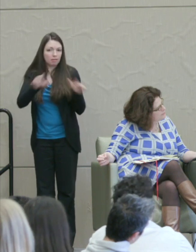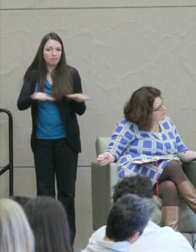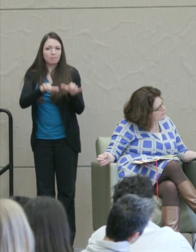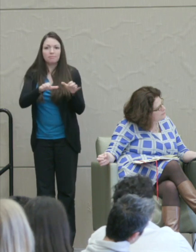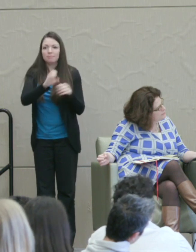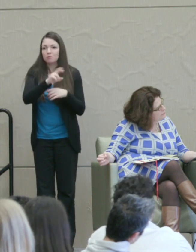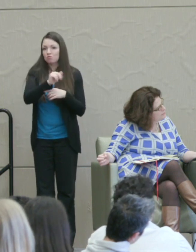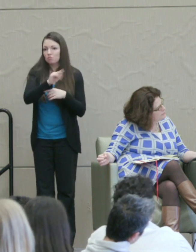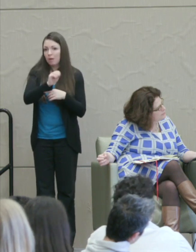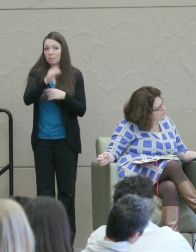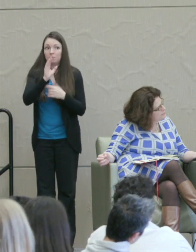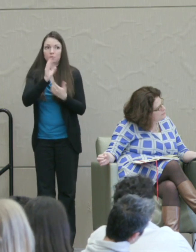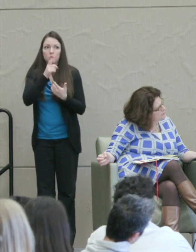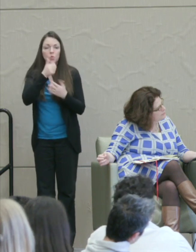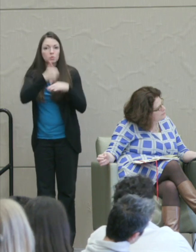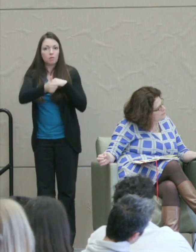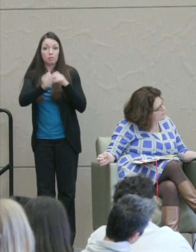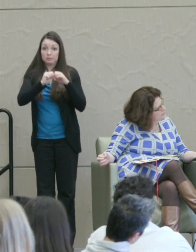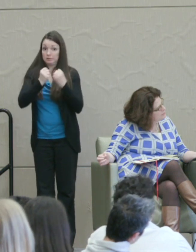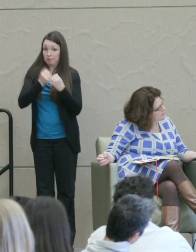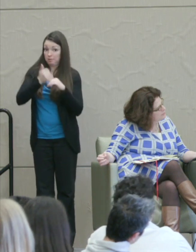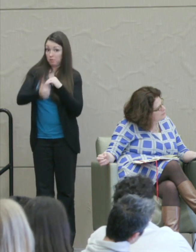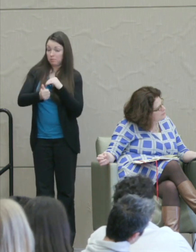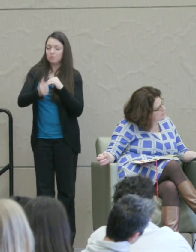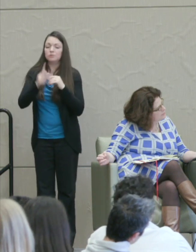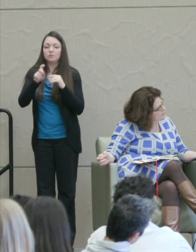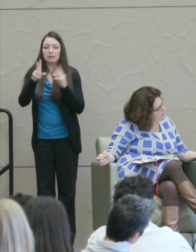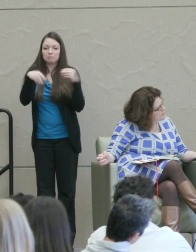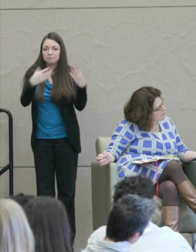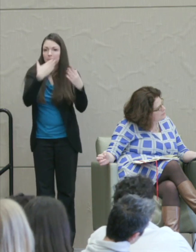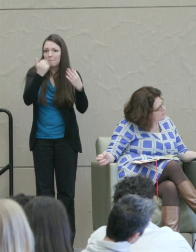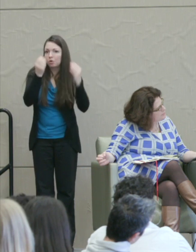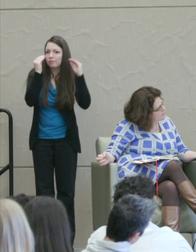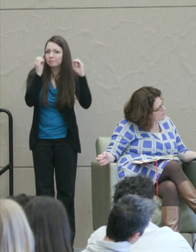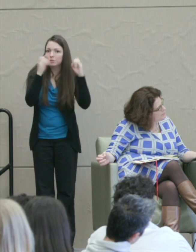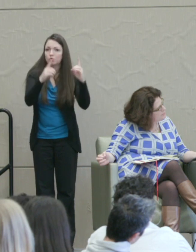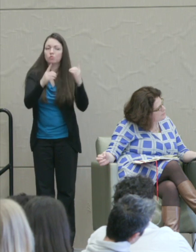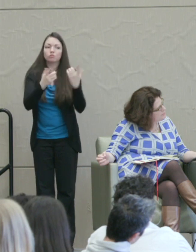Do we need to give better education, better housing?